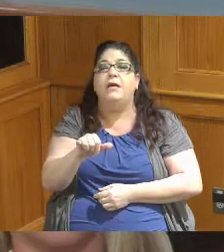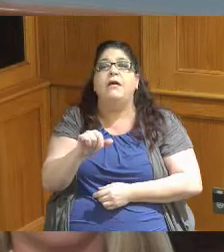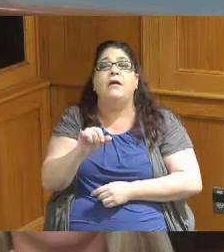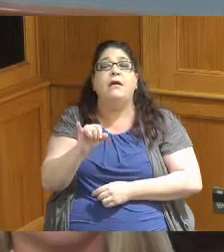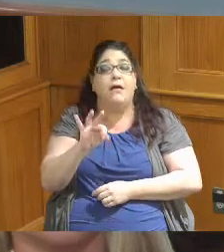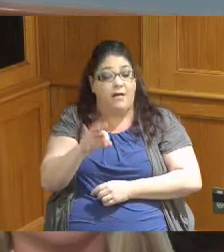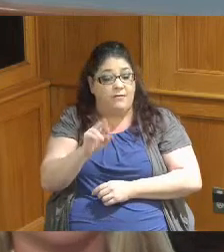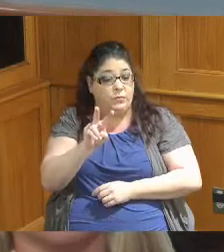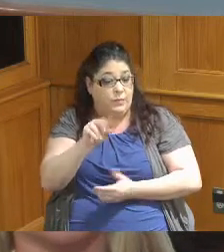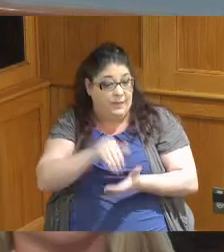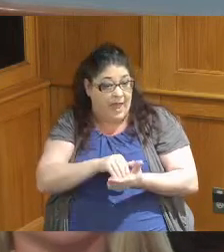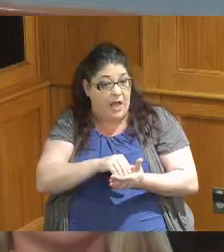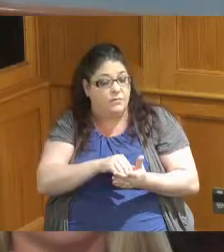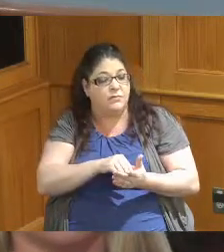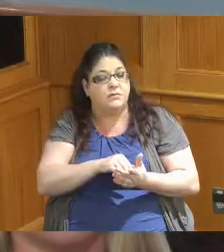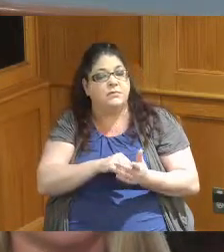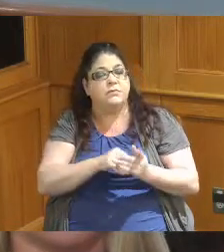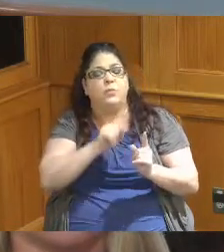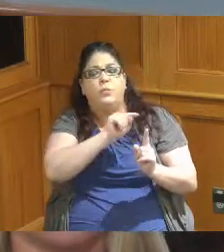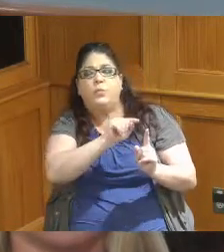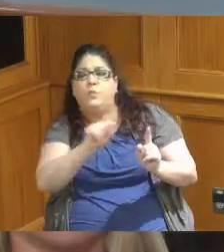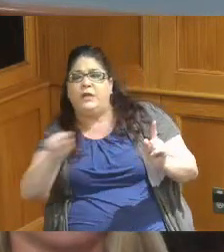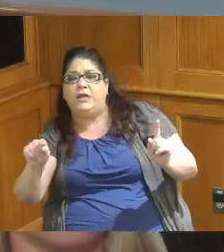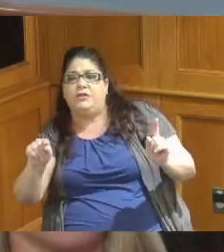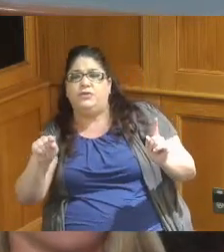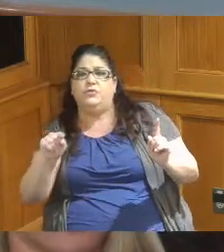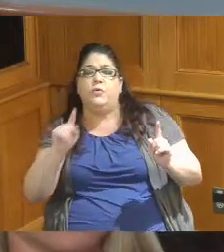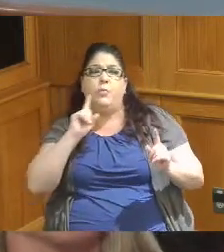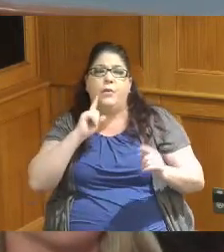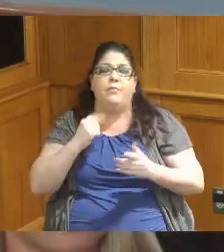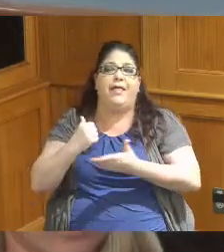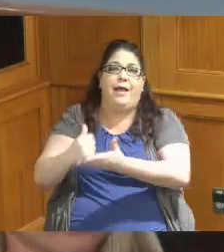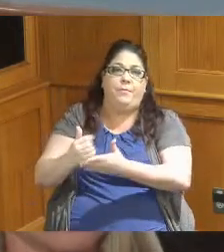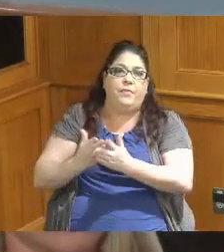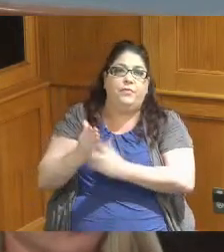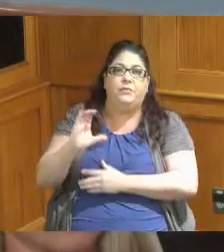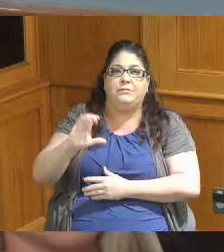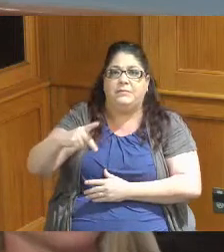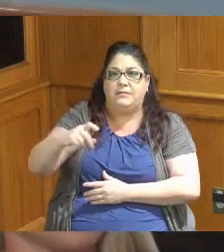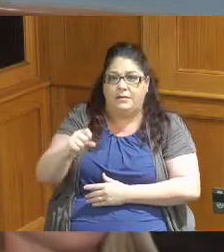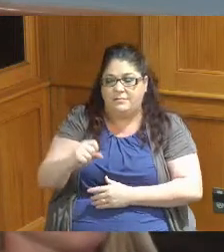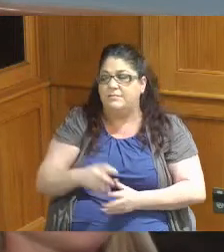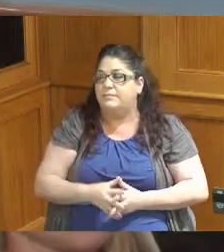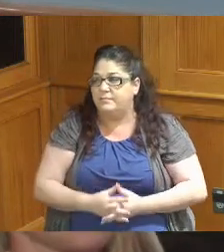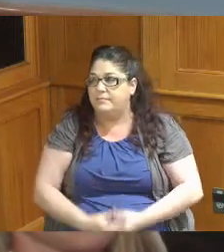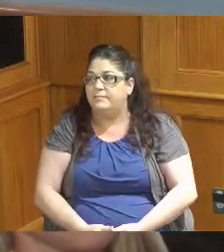which ones will we go into they'll likely be within CPS though thank you Commissioner